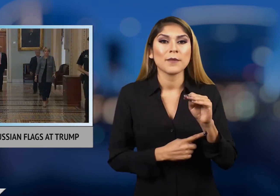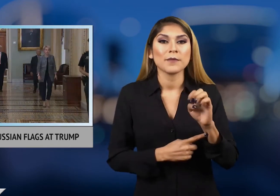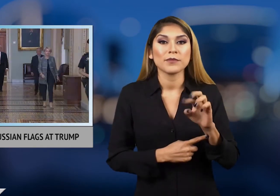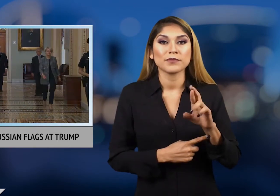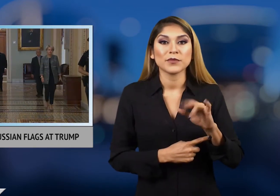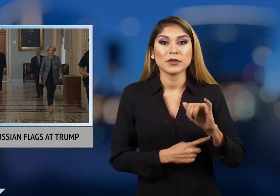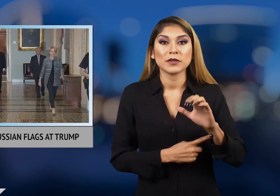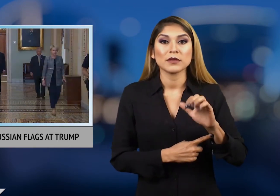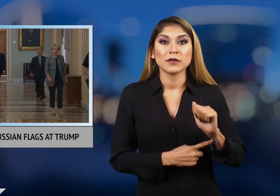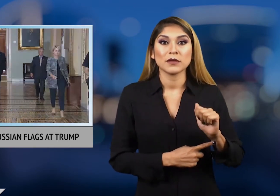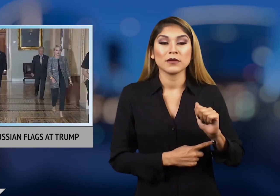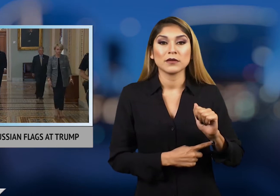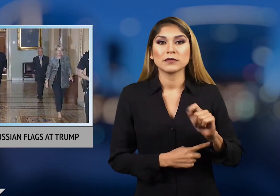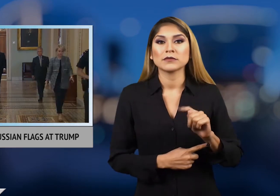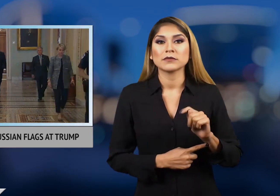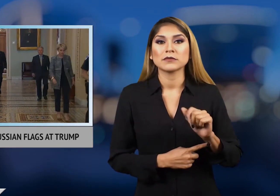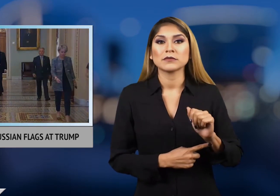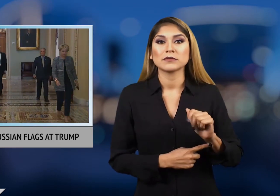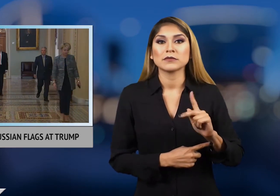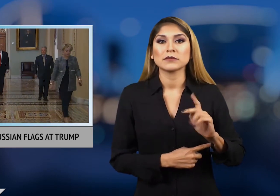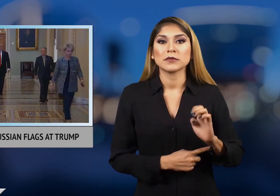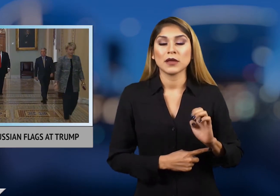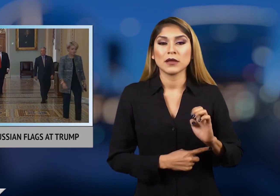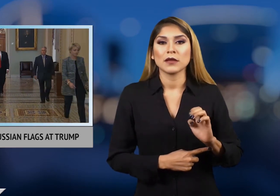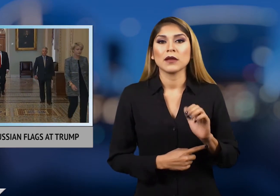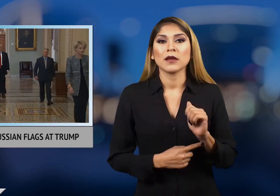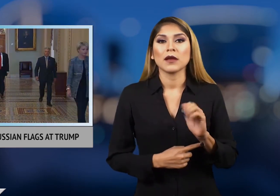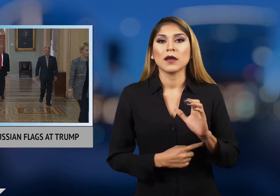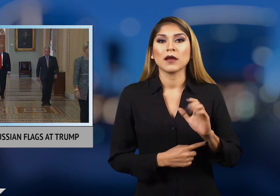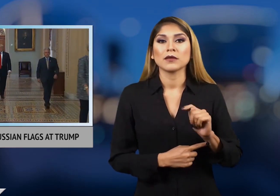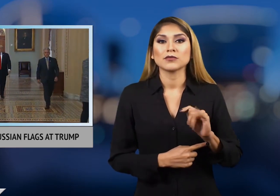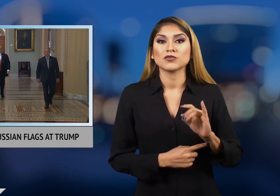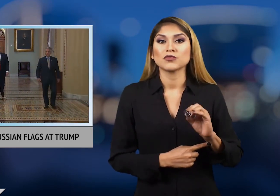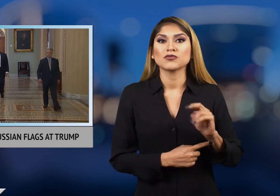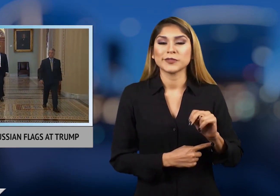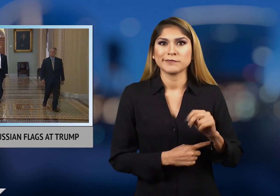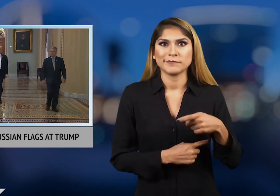Take Action.